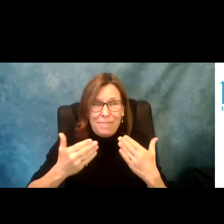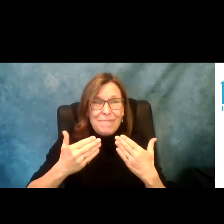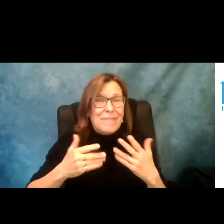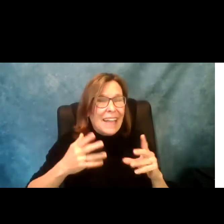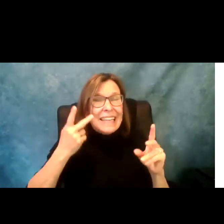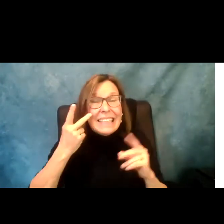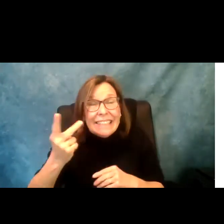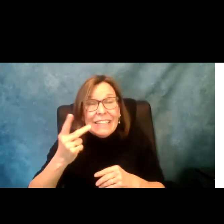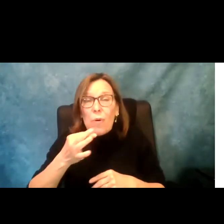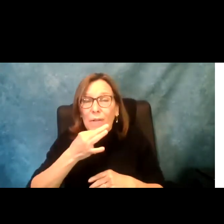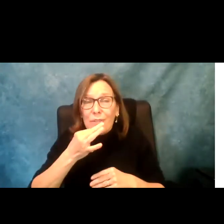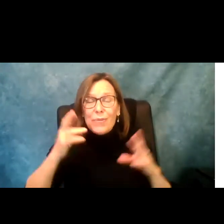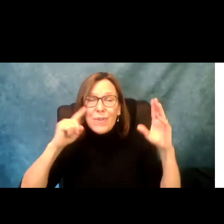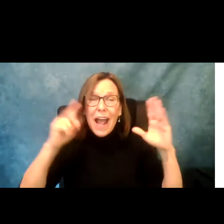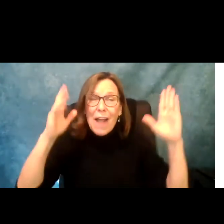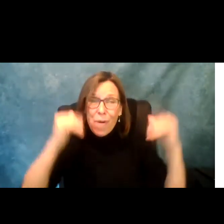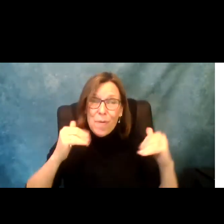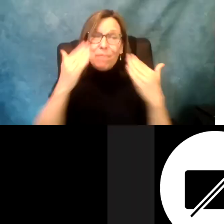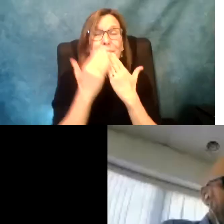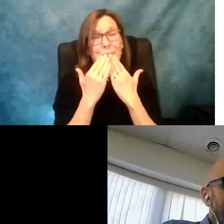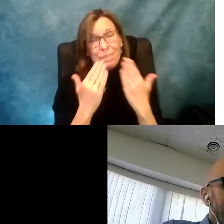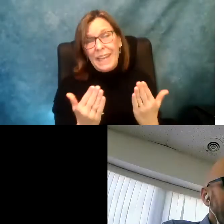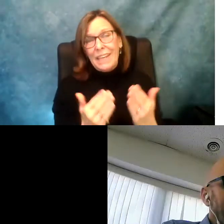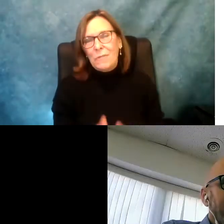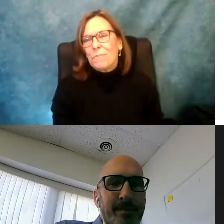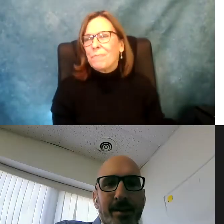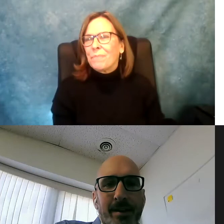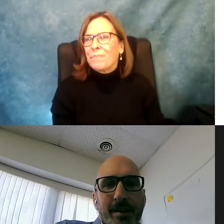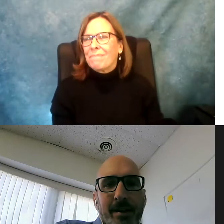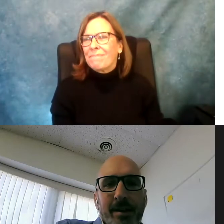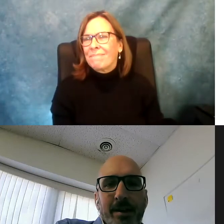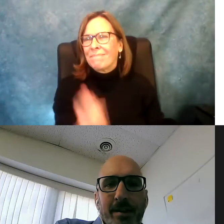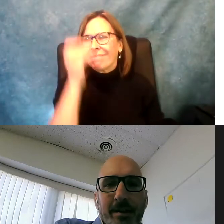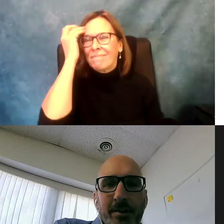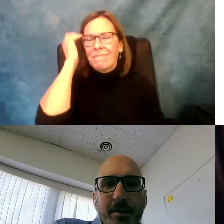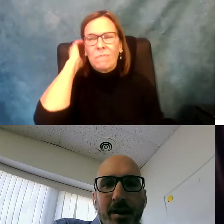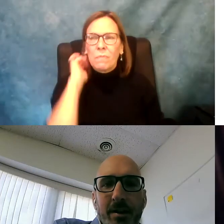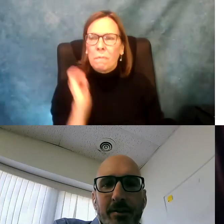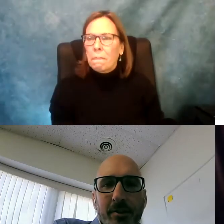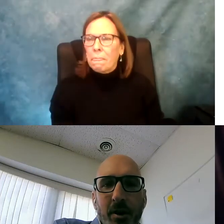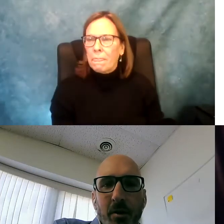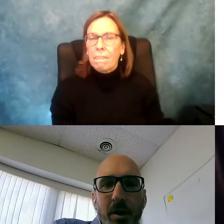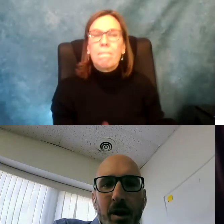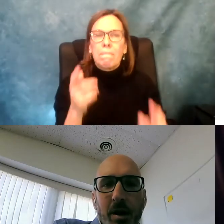course, to partnering with us on this event on an annual